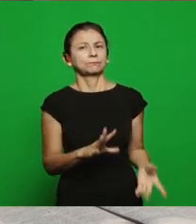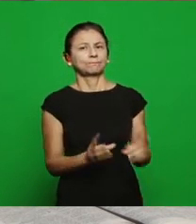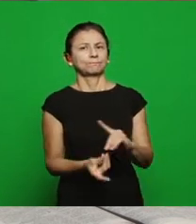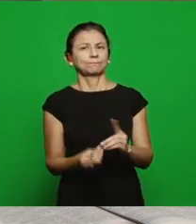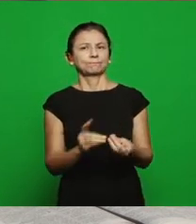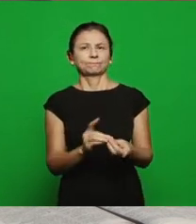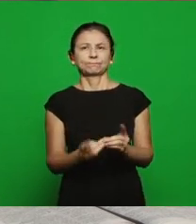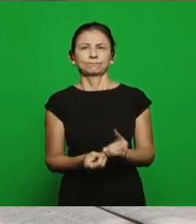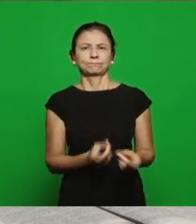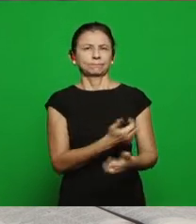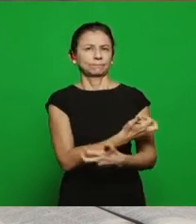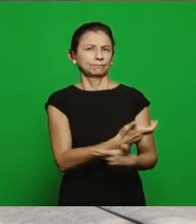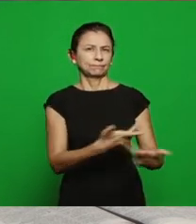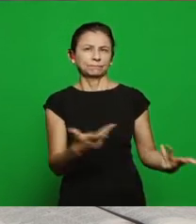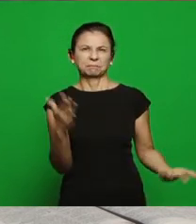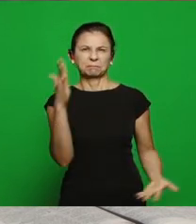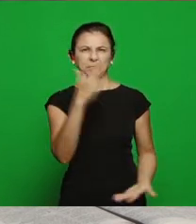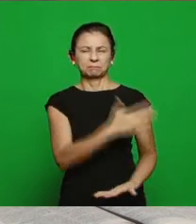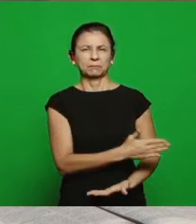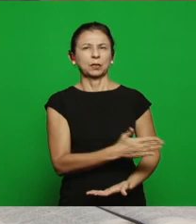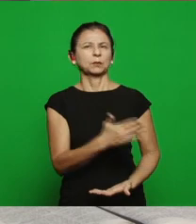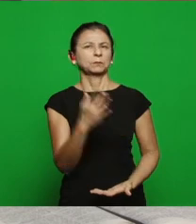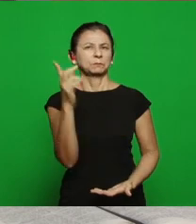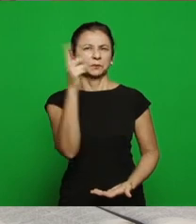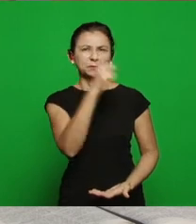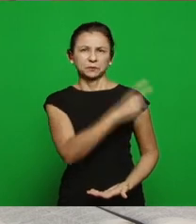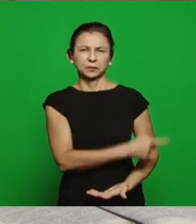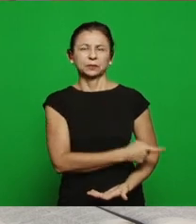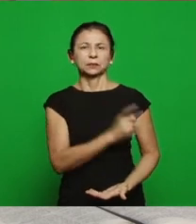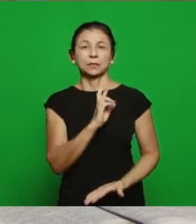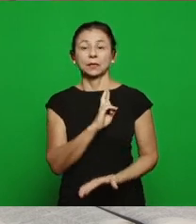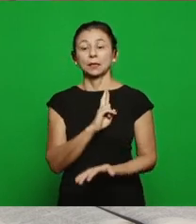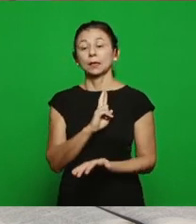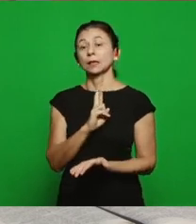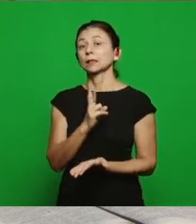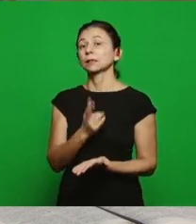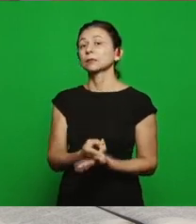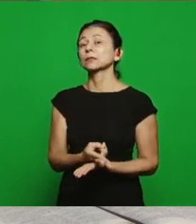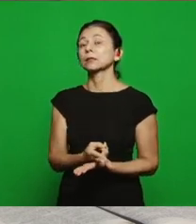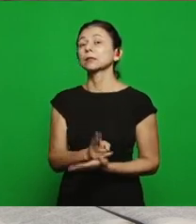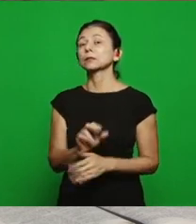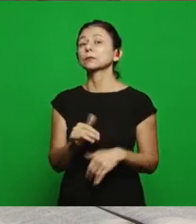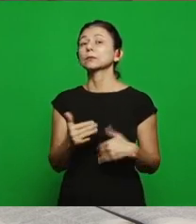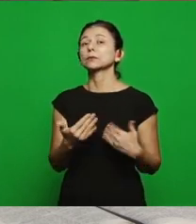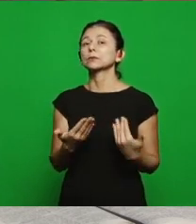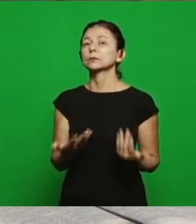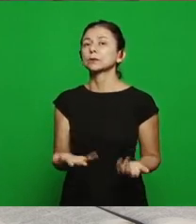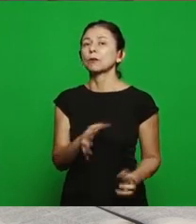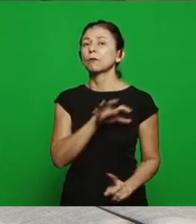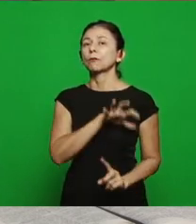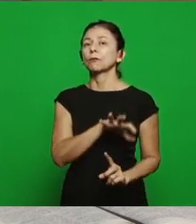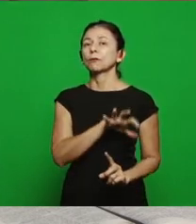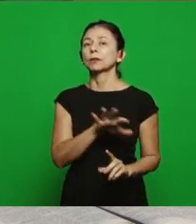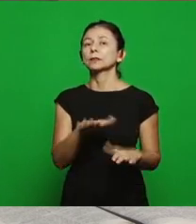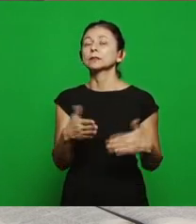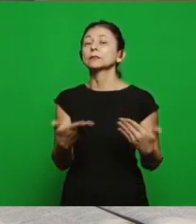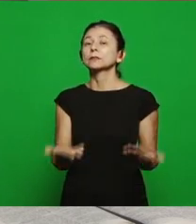were brought here and their results is that this brought great tribulation to those who